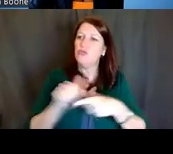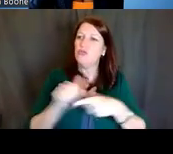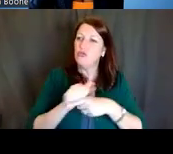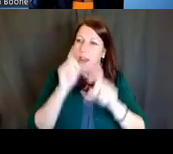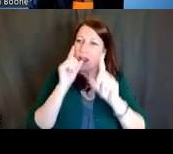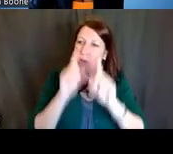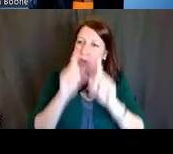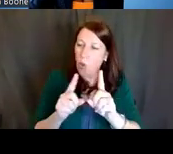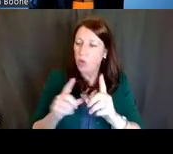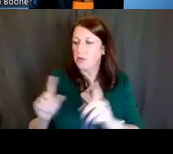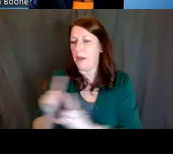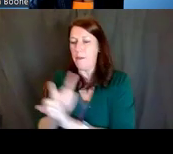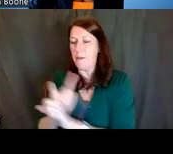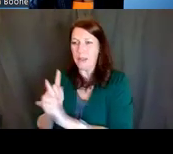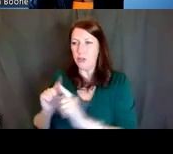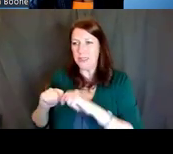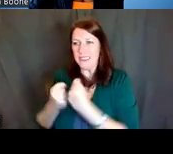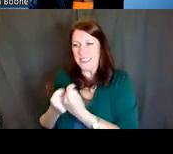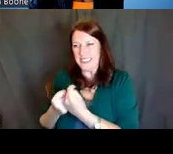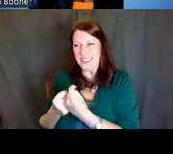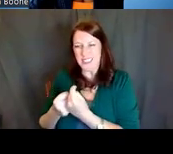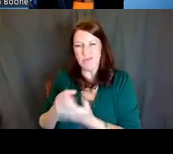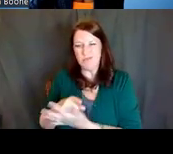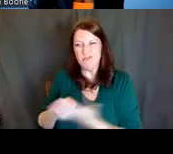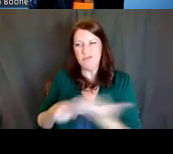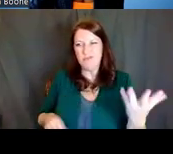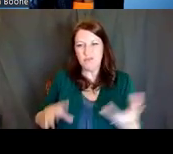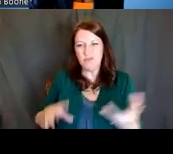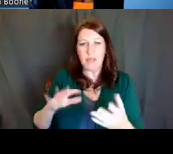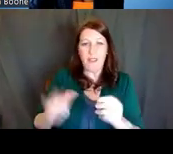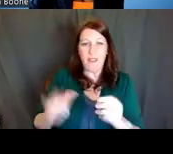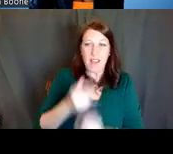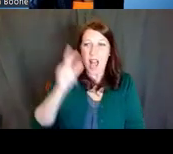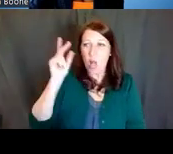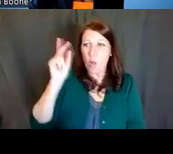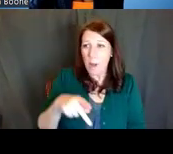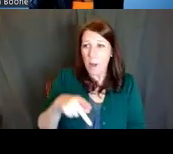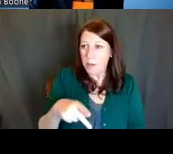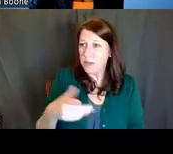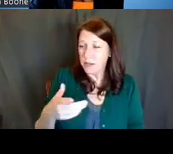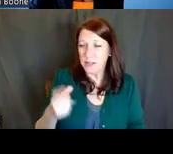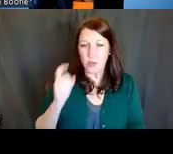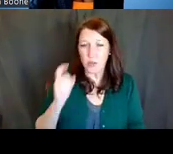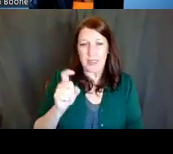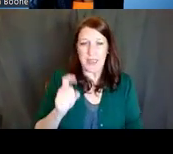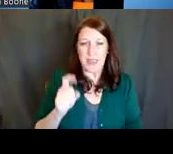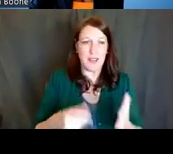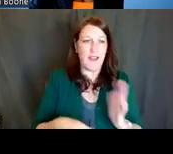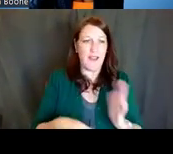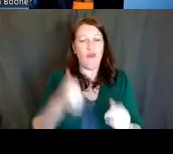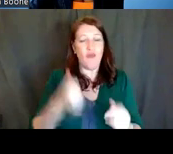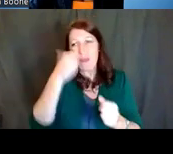Also remember that follow-up is needed, emails get deep, and it's not that we're ignoring you or we don't want to speak with you,